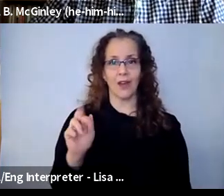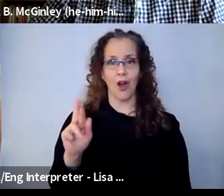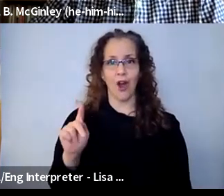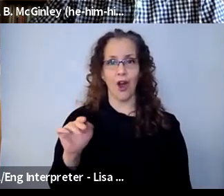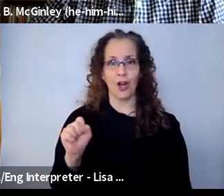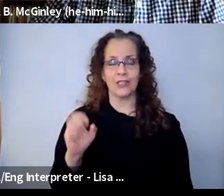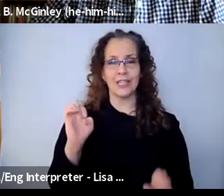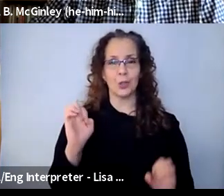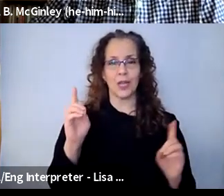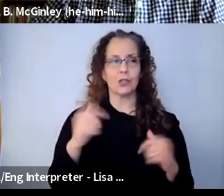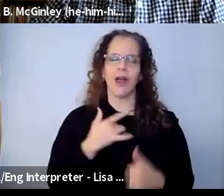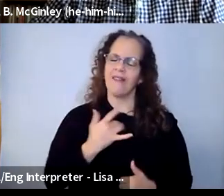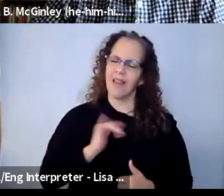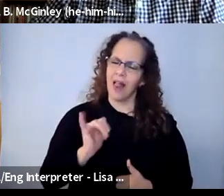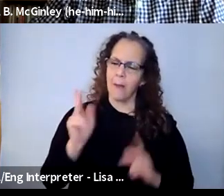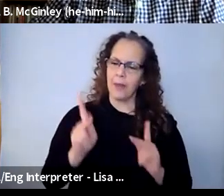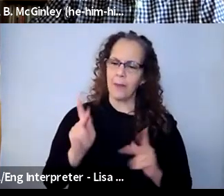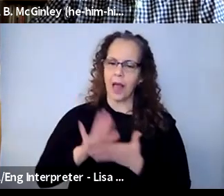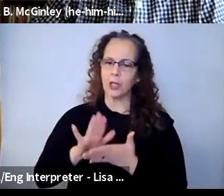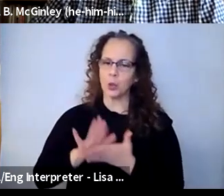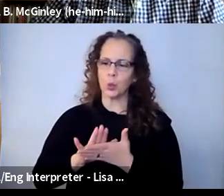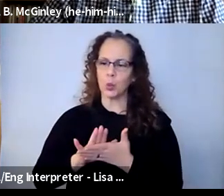people at schools are really noticing it of, like, "Wow."